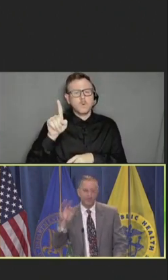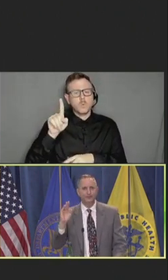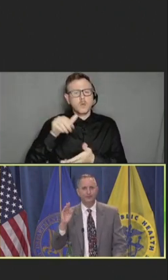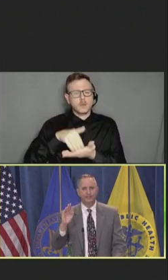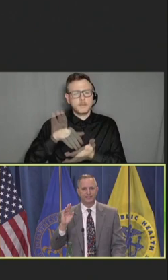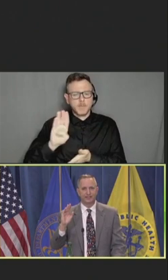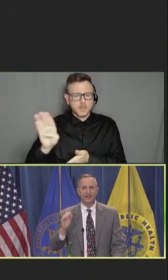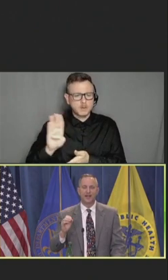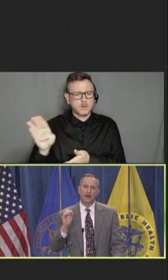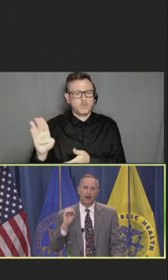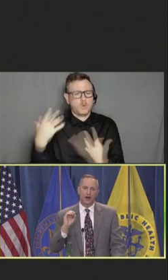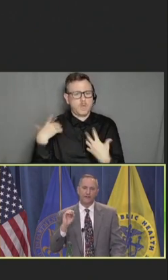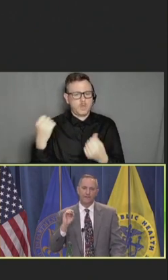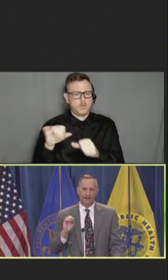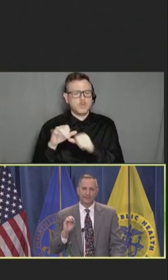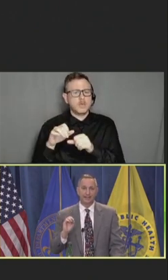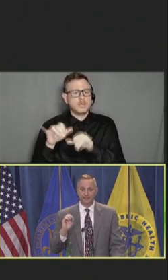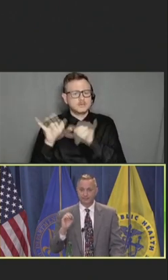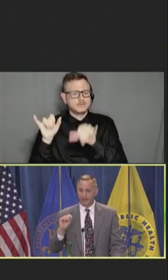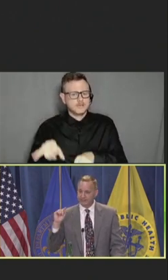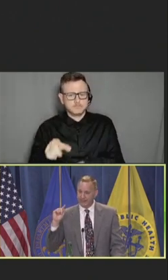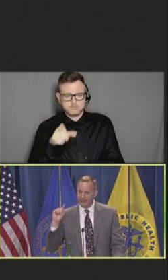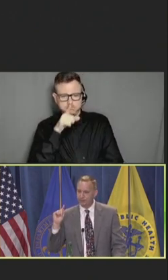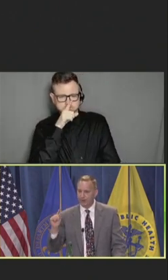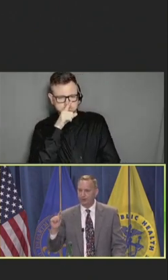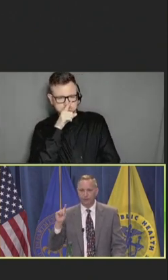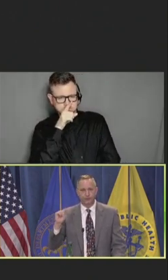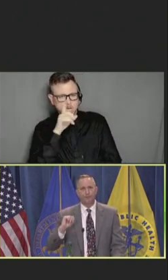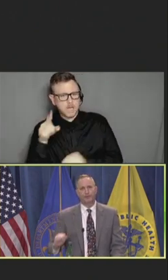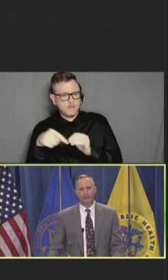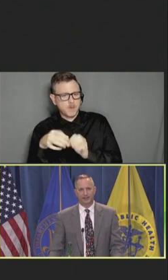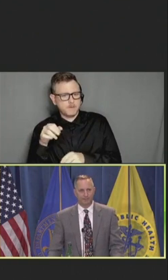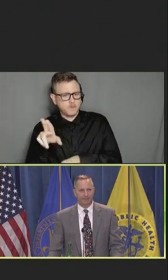season on vaccines because they gave them direct orders don't post anything about vaccines.